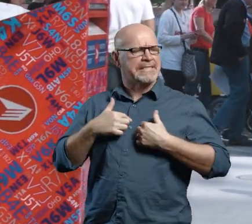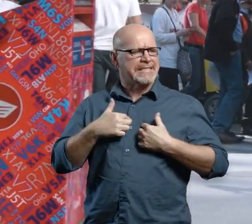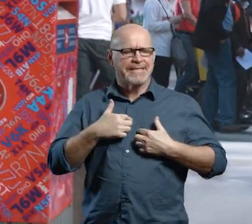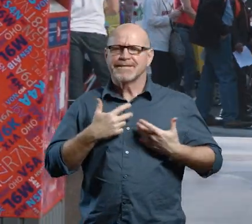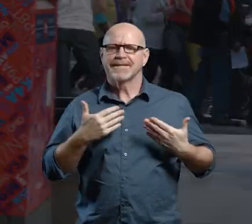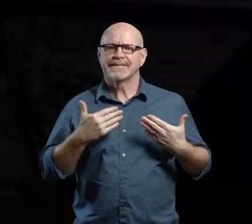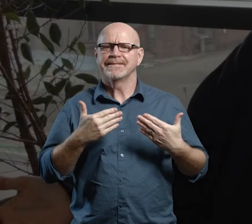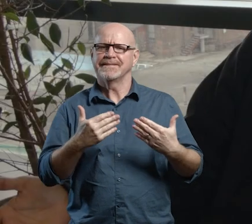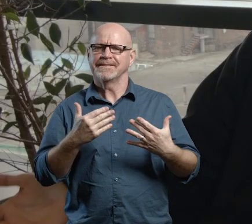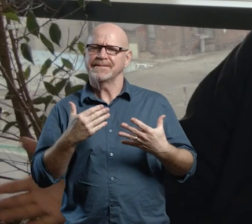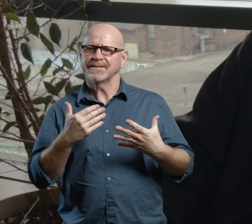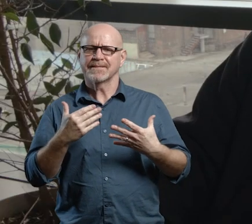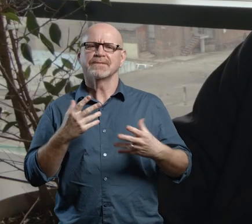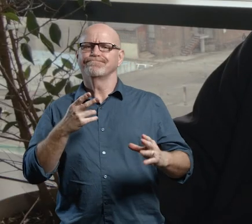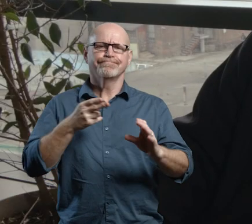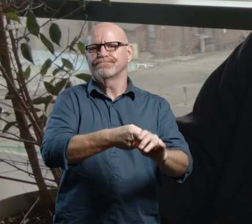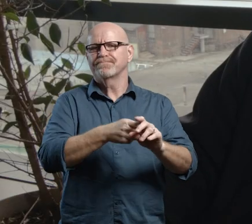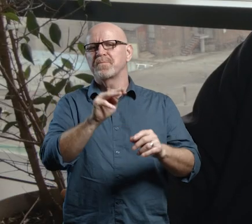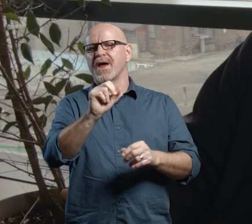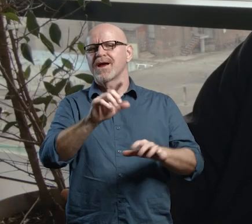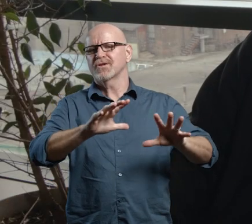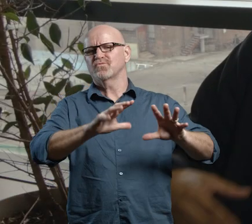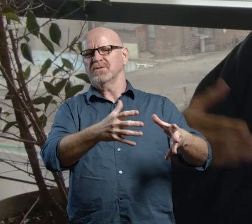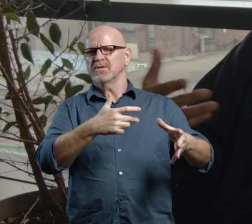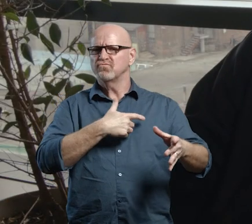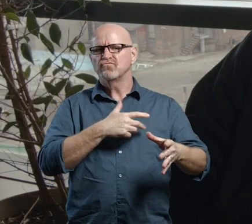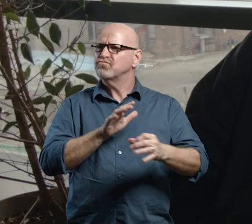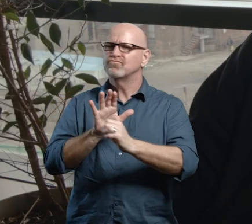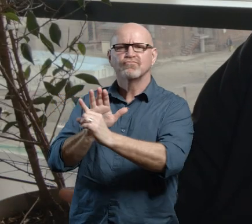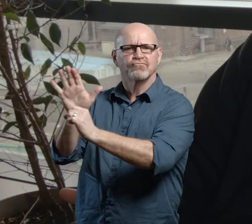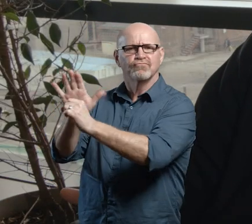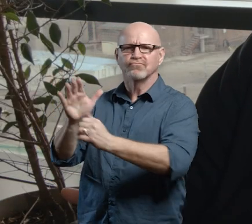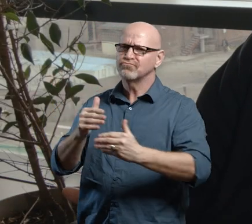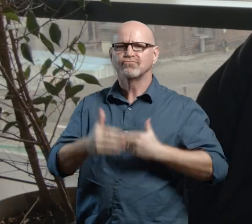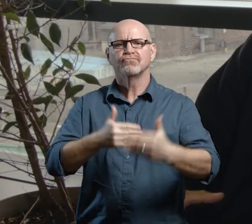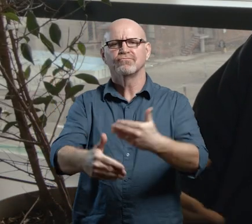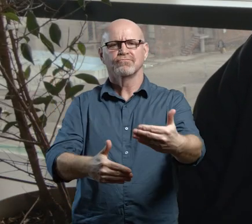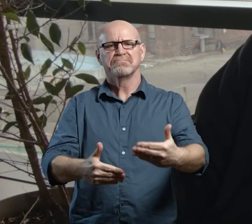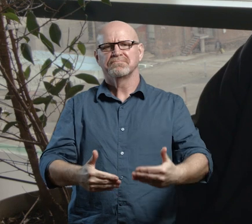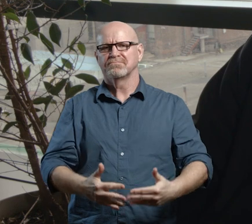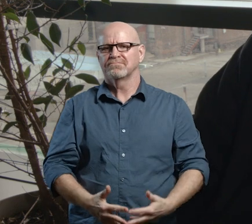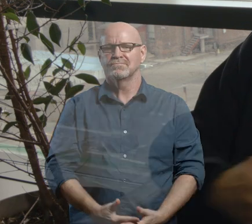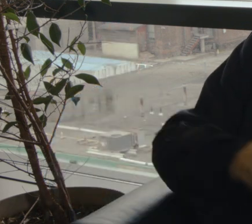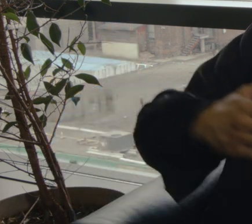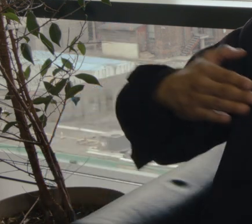And then I got, I got sick and tired I got upset, and then I started doing something about it. So I did a bit of mad activism and that just pushed me a